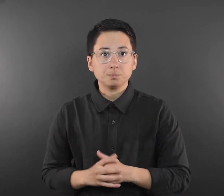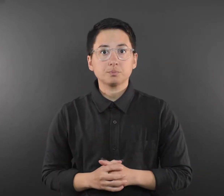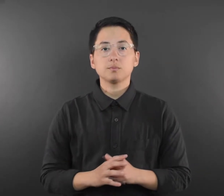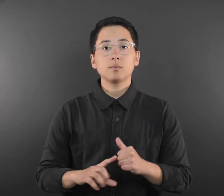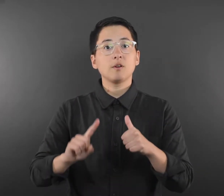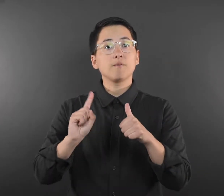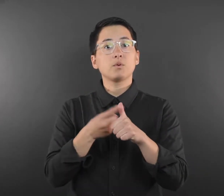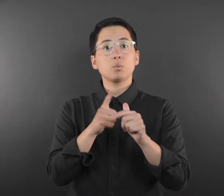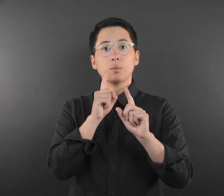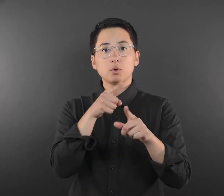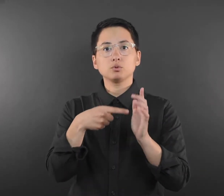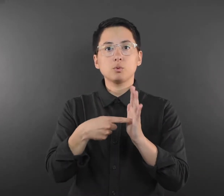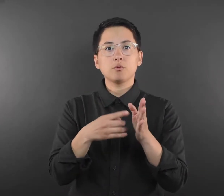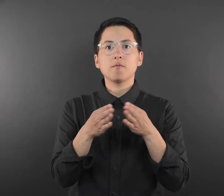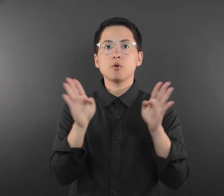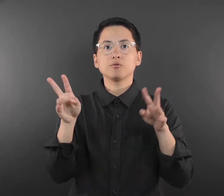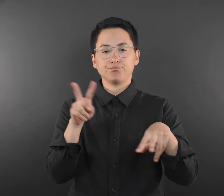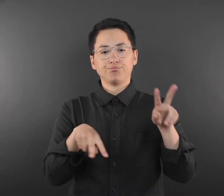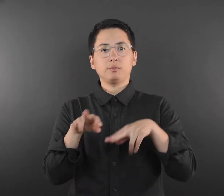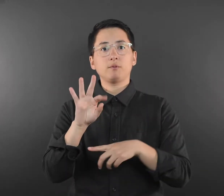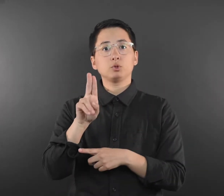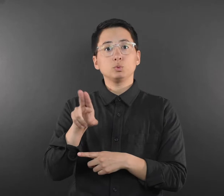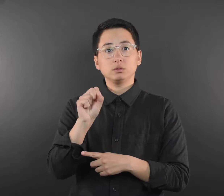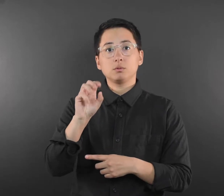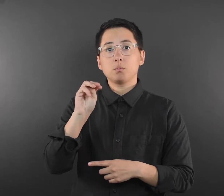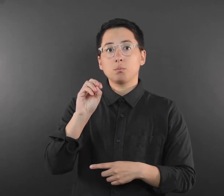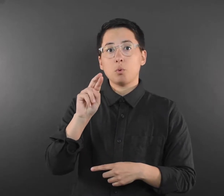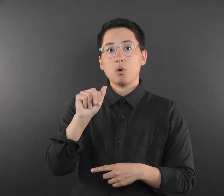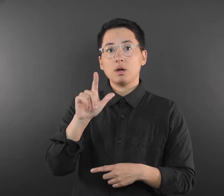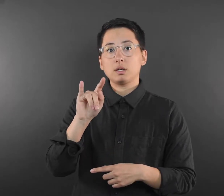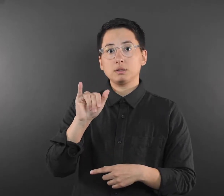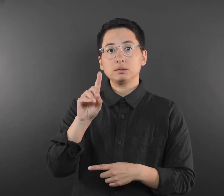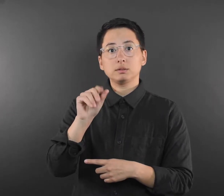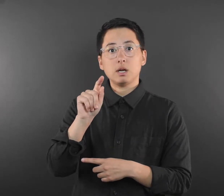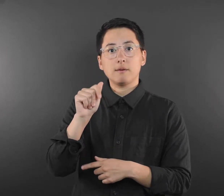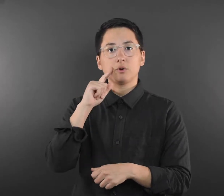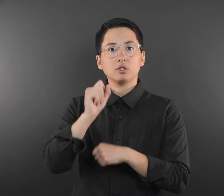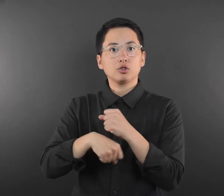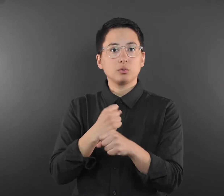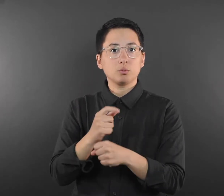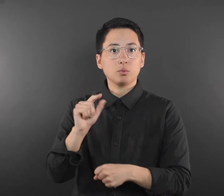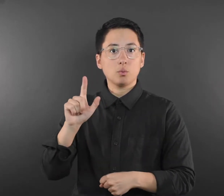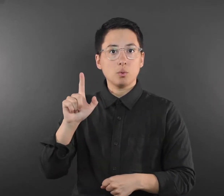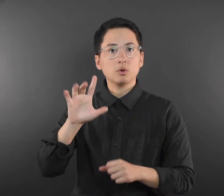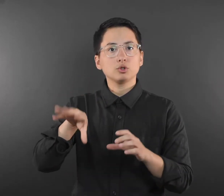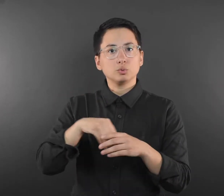The first report provides an overview of provisional U.S. mortality data for 2021,